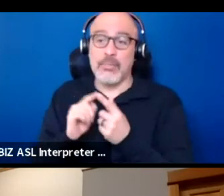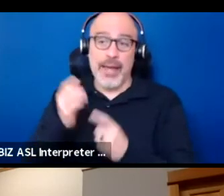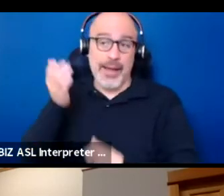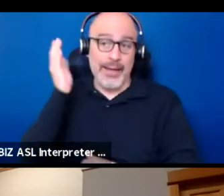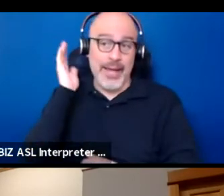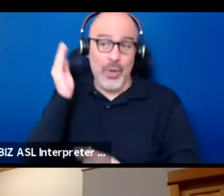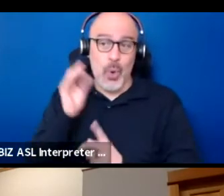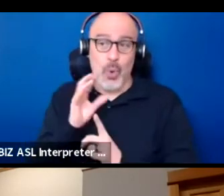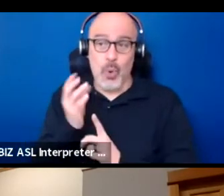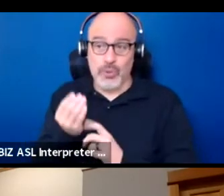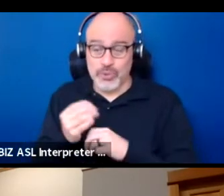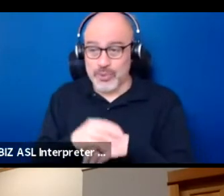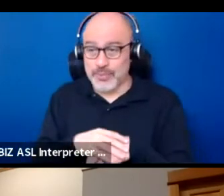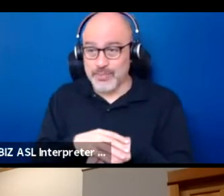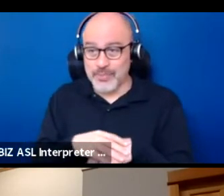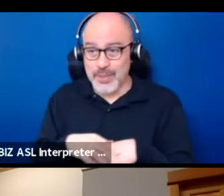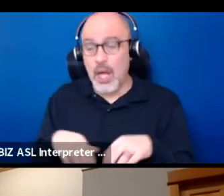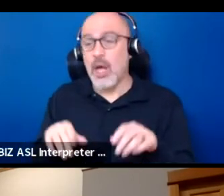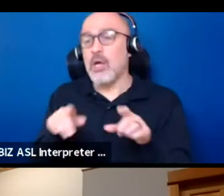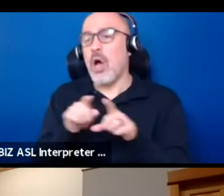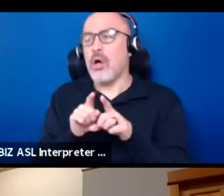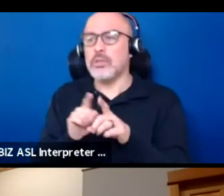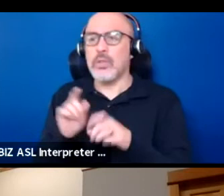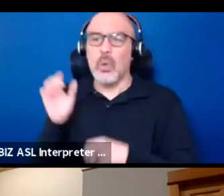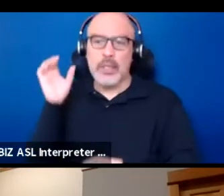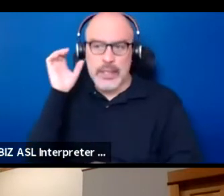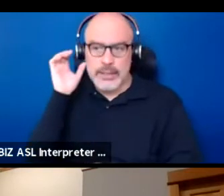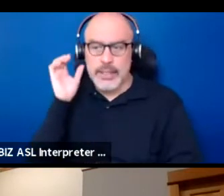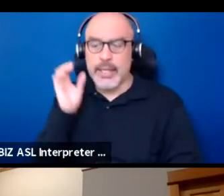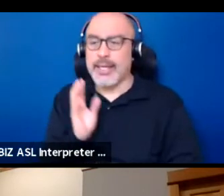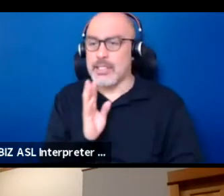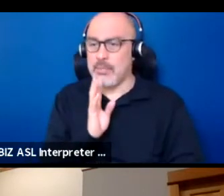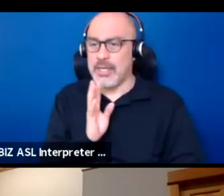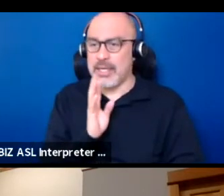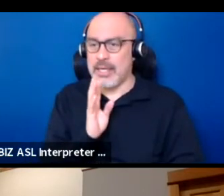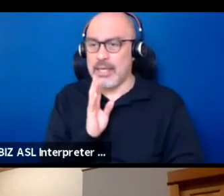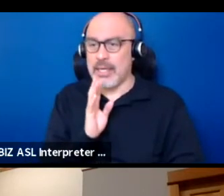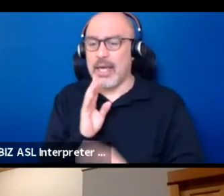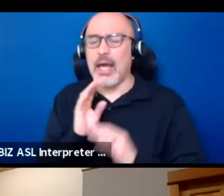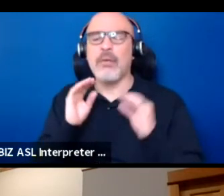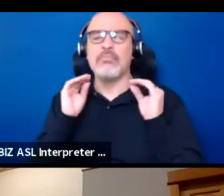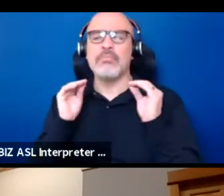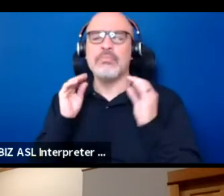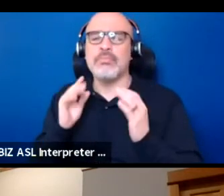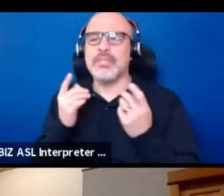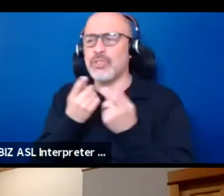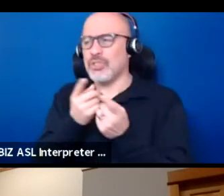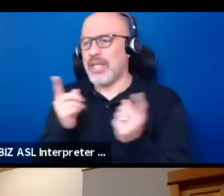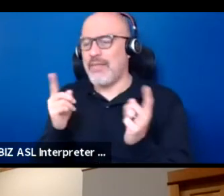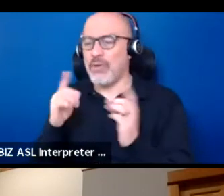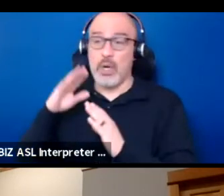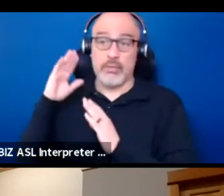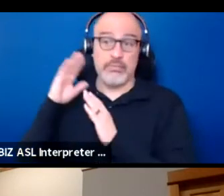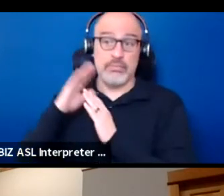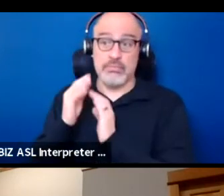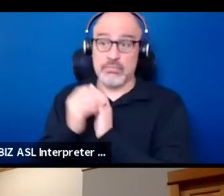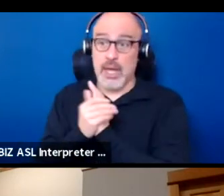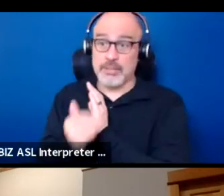It's also listening and speaking, teachers everywhere say that is the top skill one needs to learn.